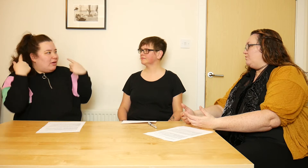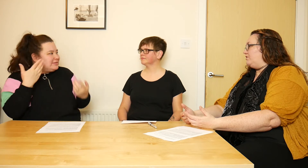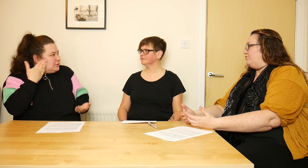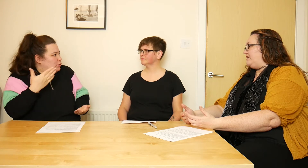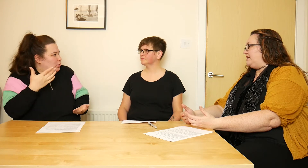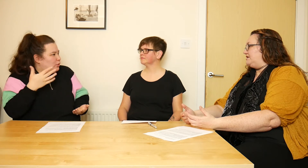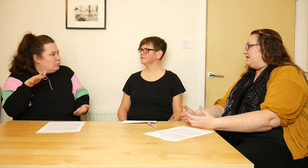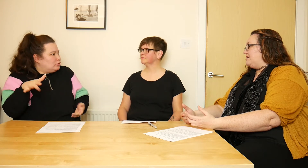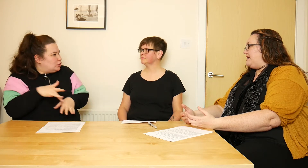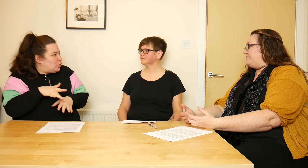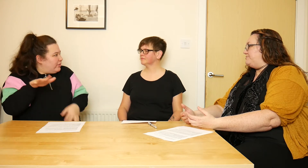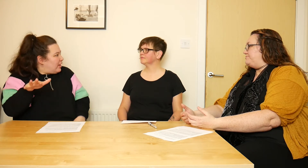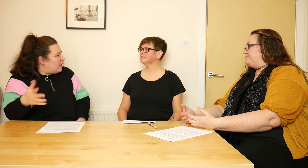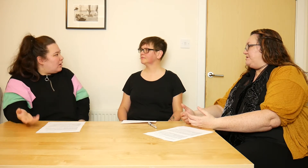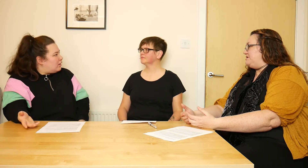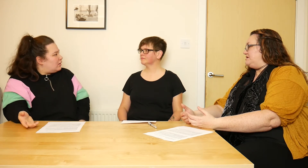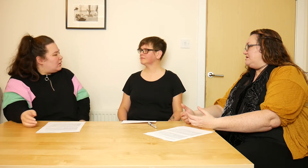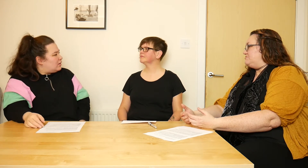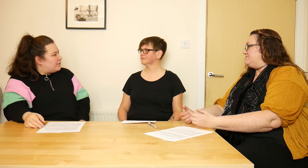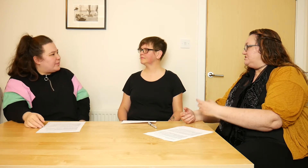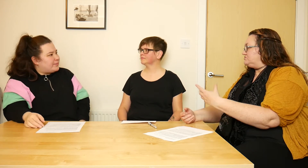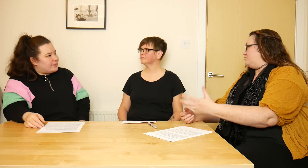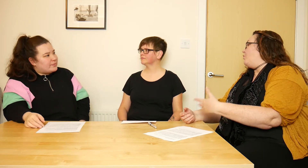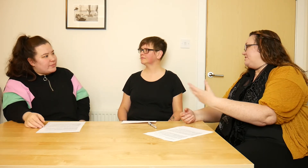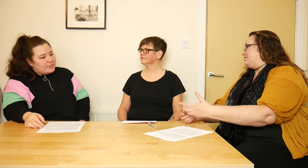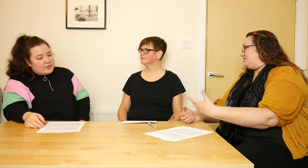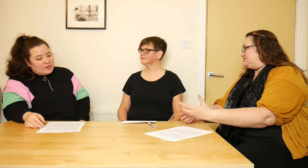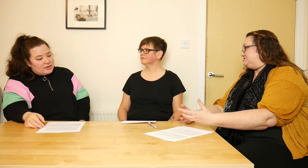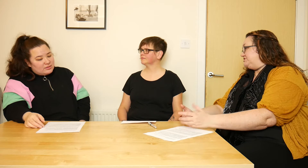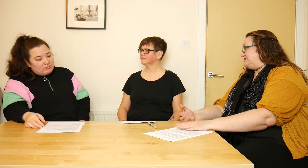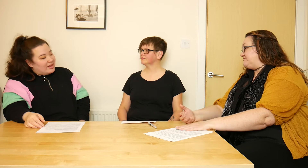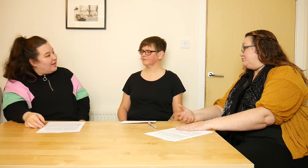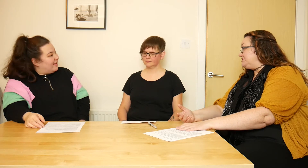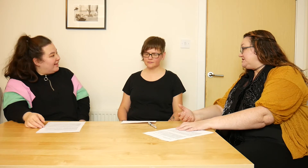will then be made open and aware to the deaf community.